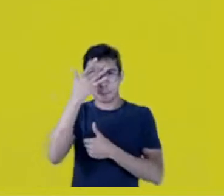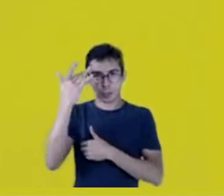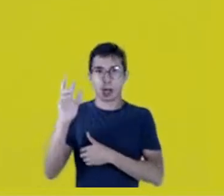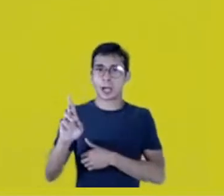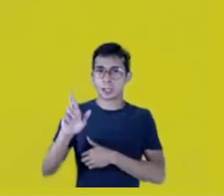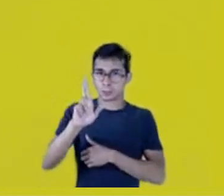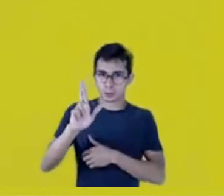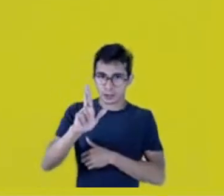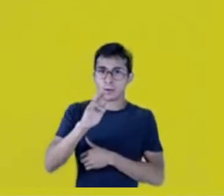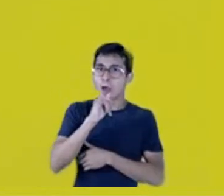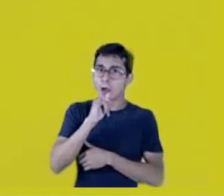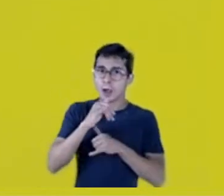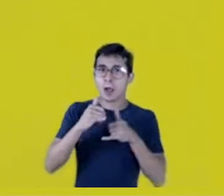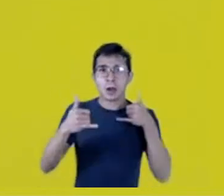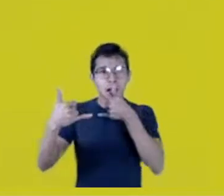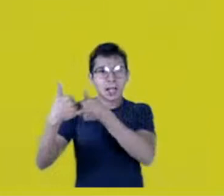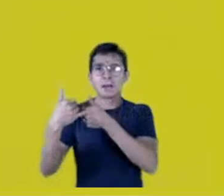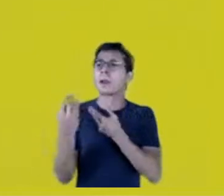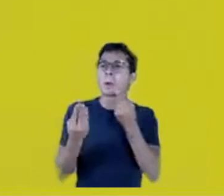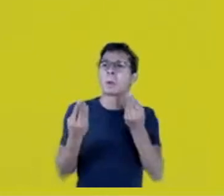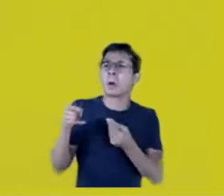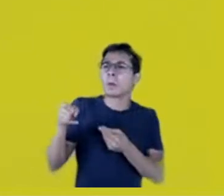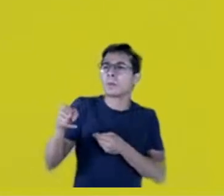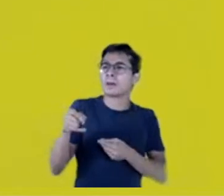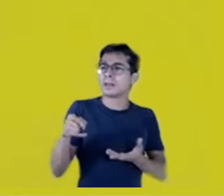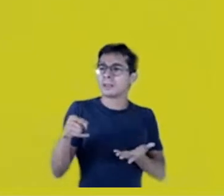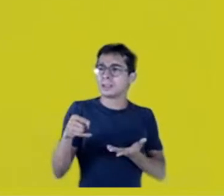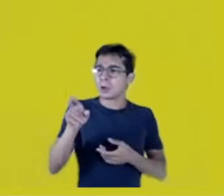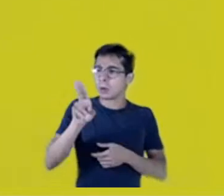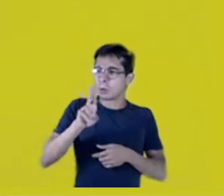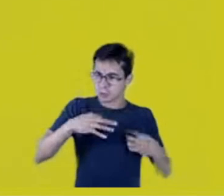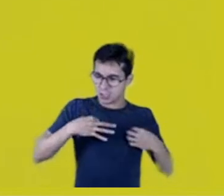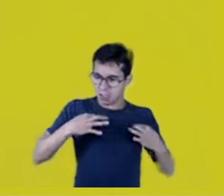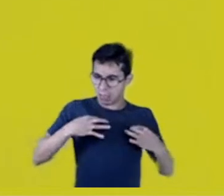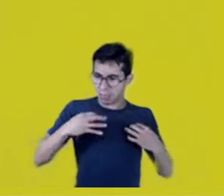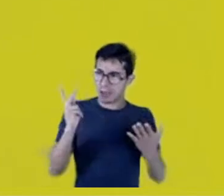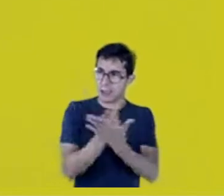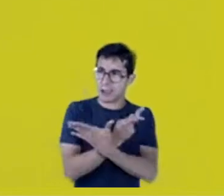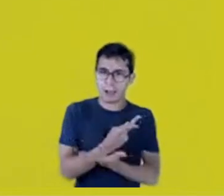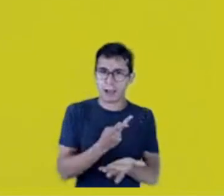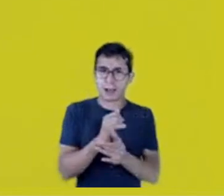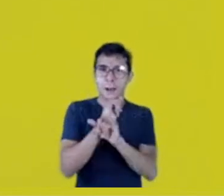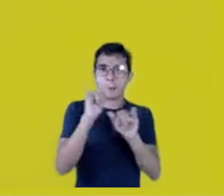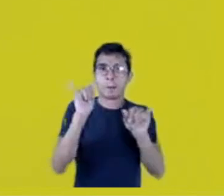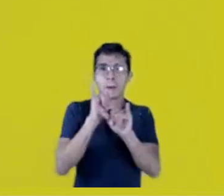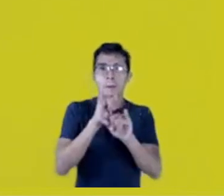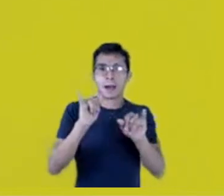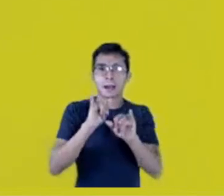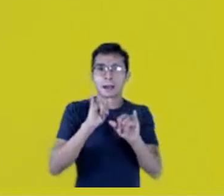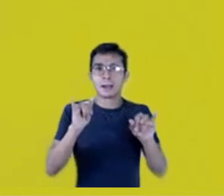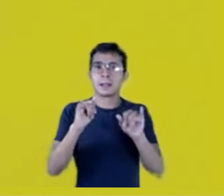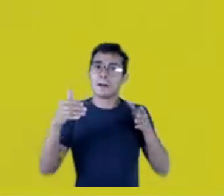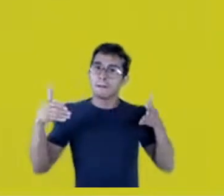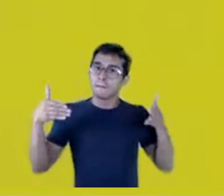“Guys, what’s Gisele doing, in an ad about Xingu,